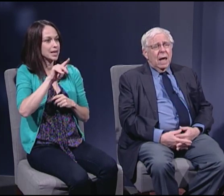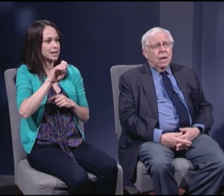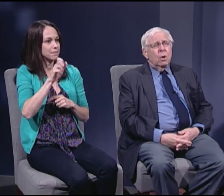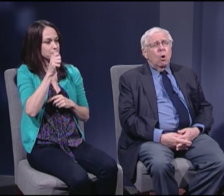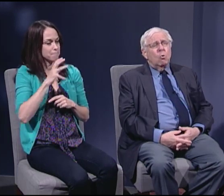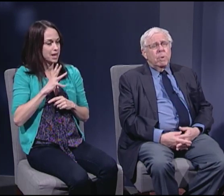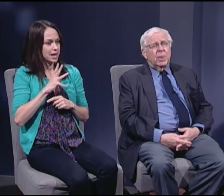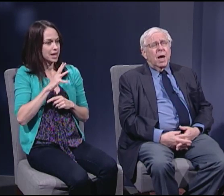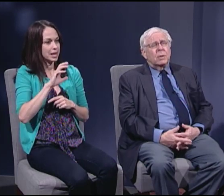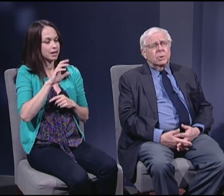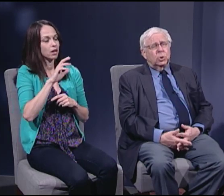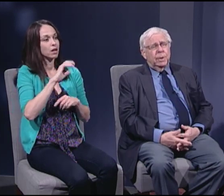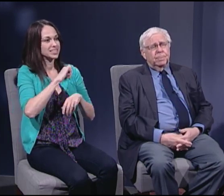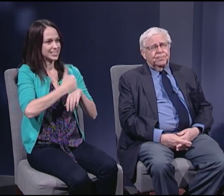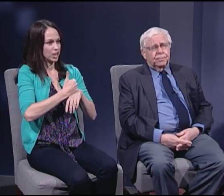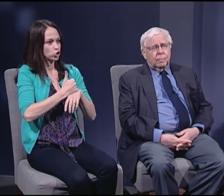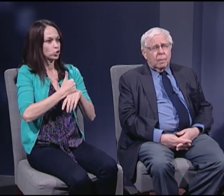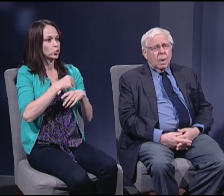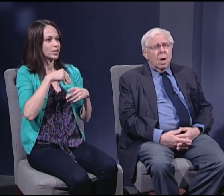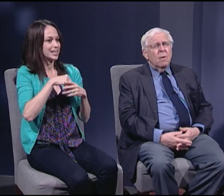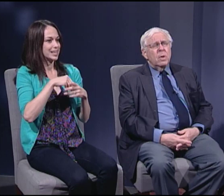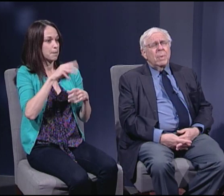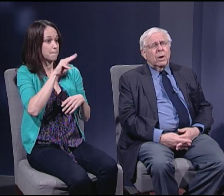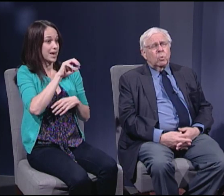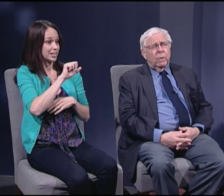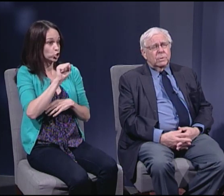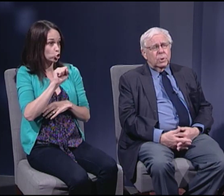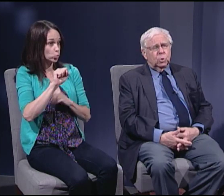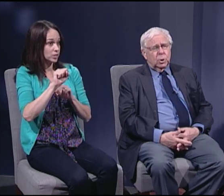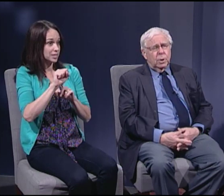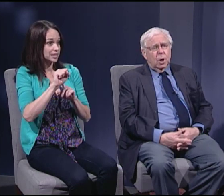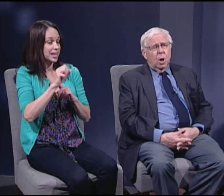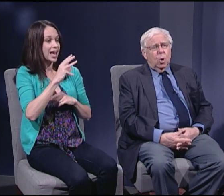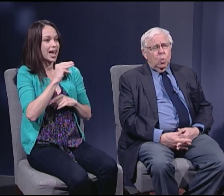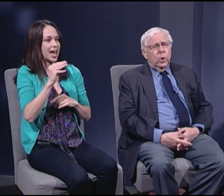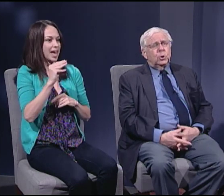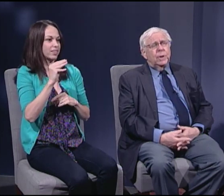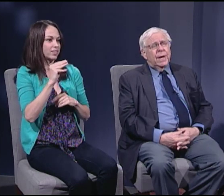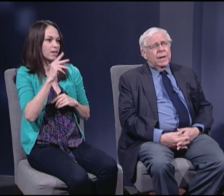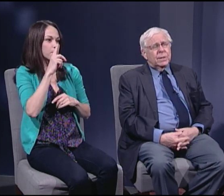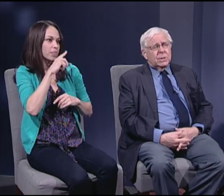and the whole mythology of the American Revolution which is